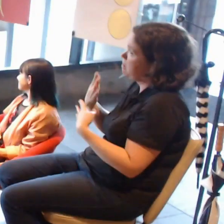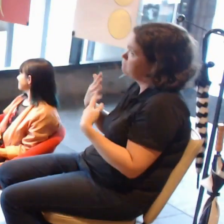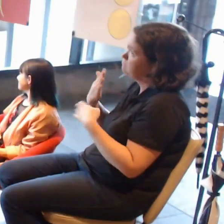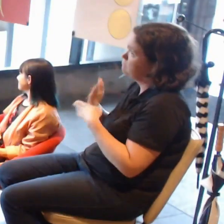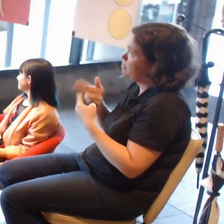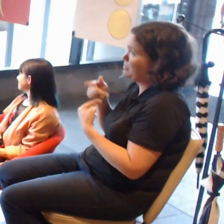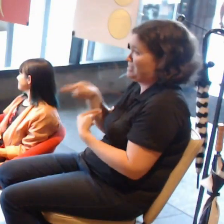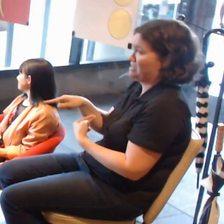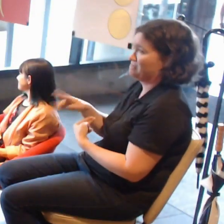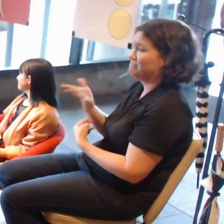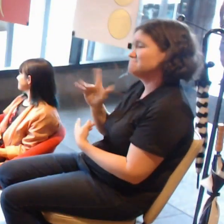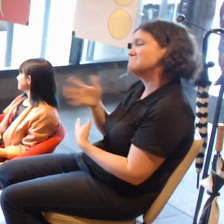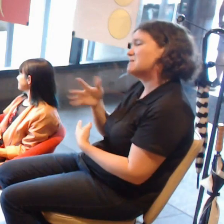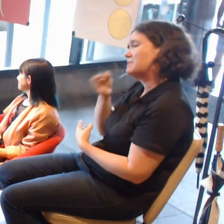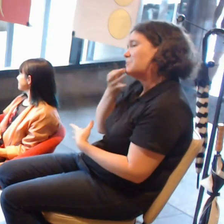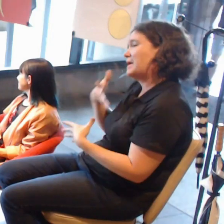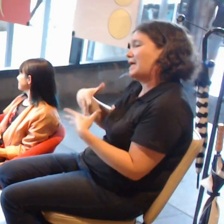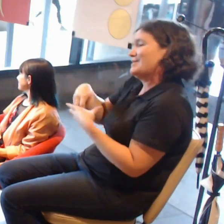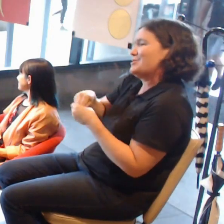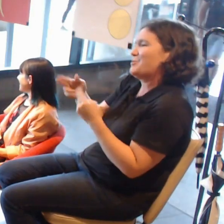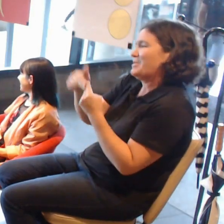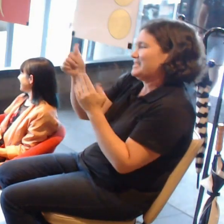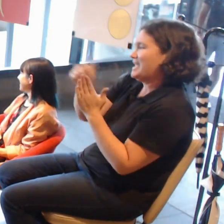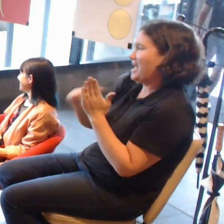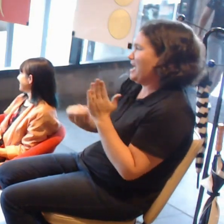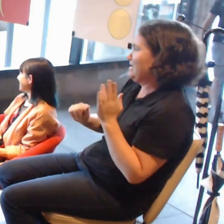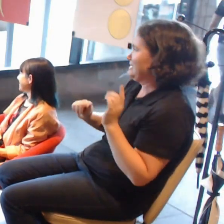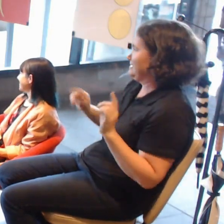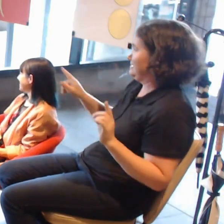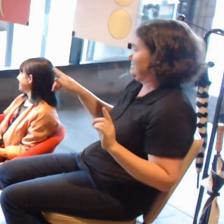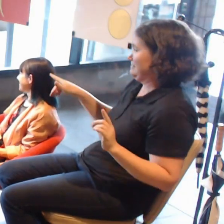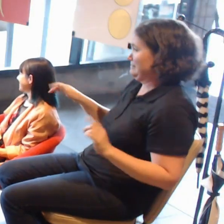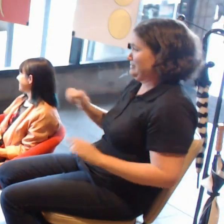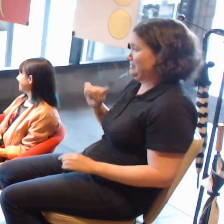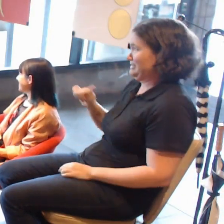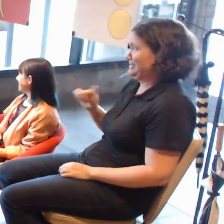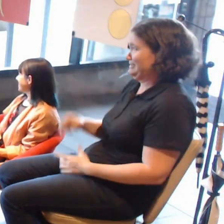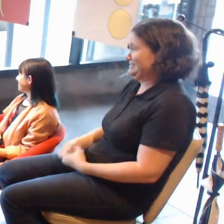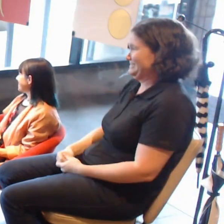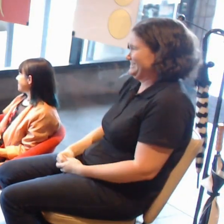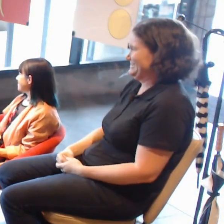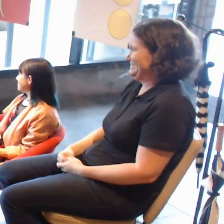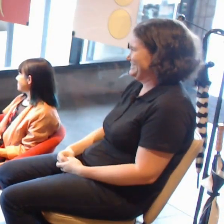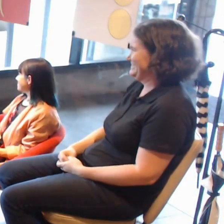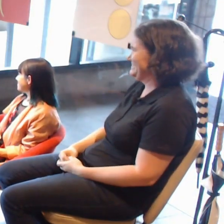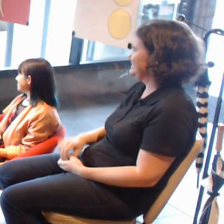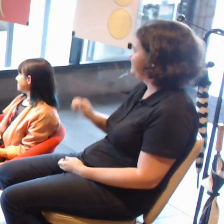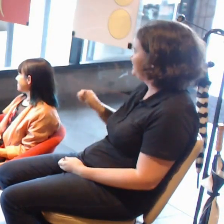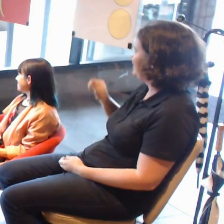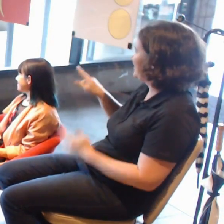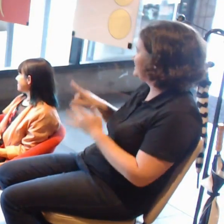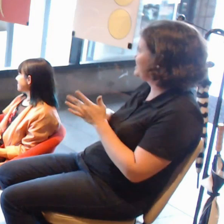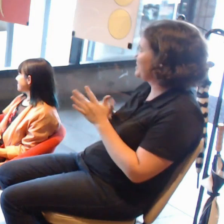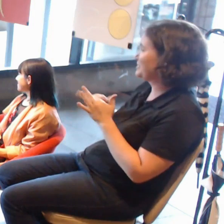Well, with that, Jess, how have you found exhibiting work